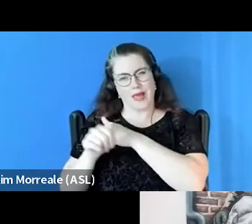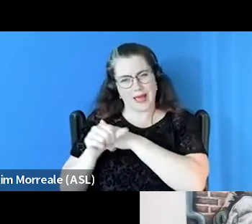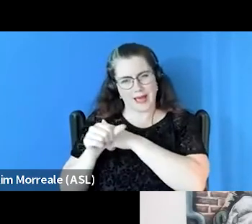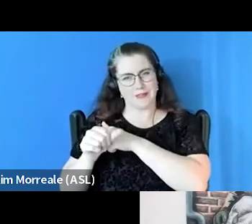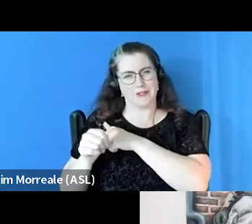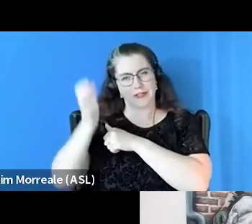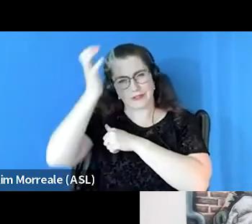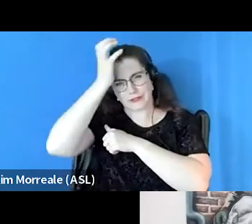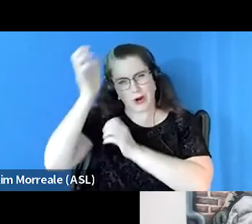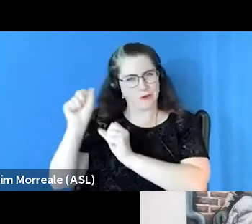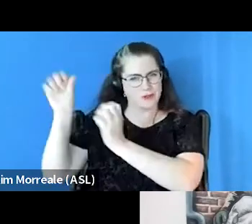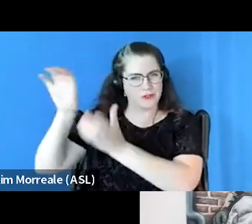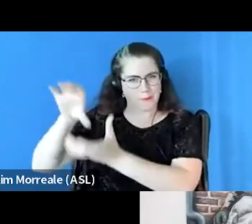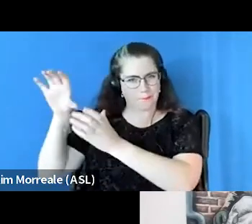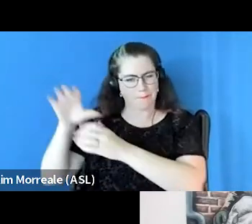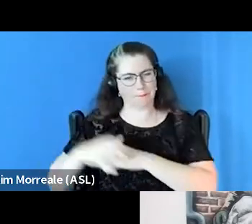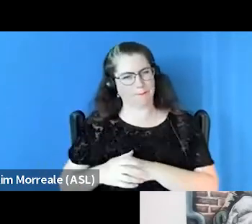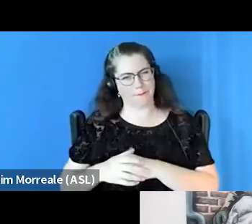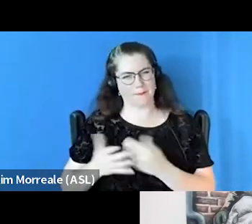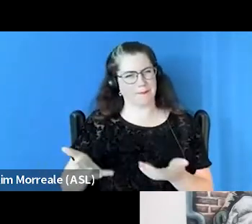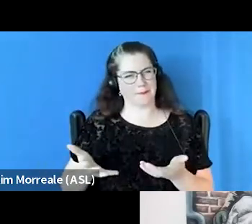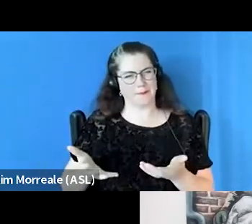So these are like unimaginable things that are happening.